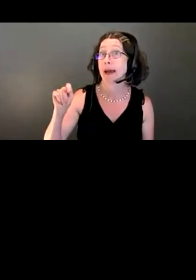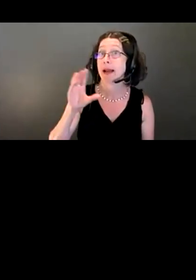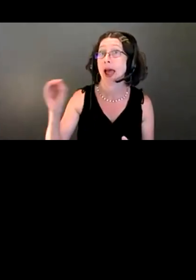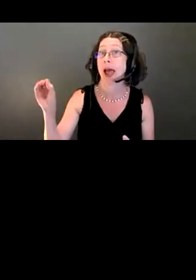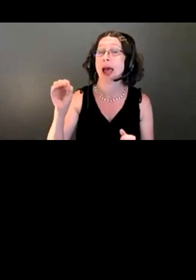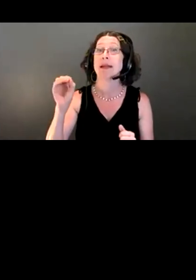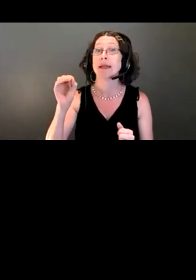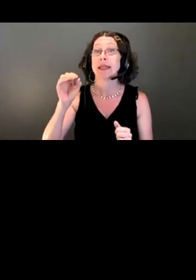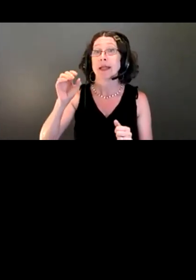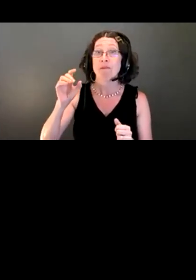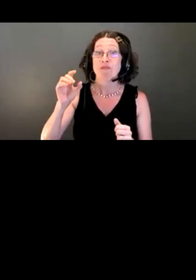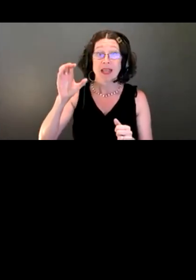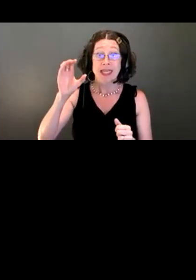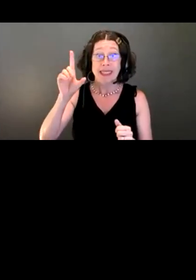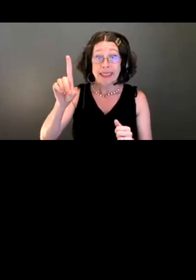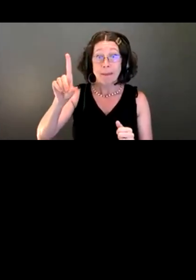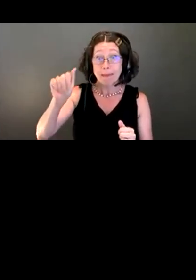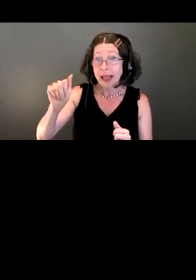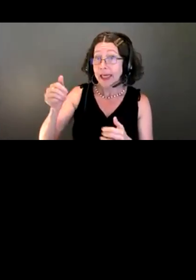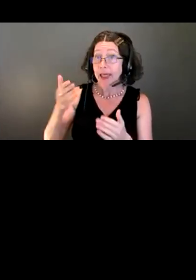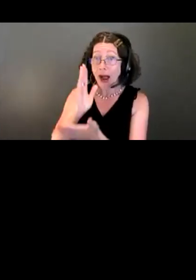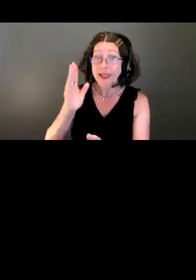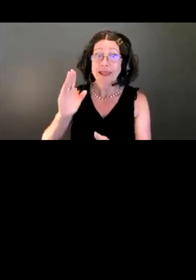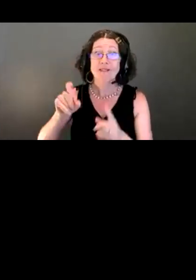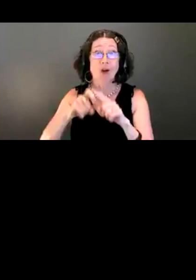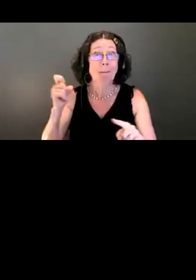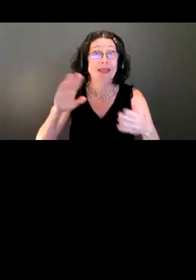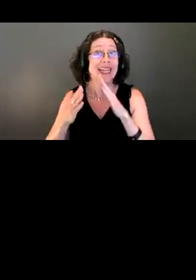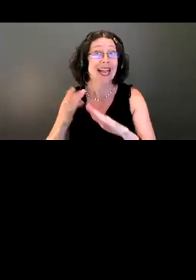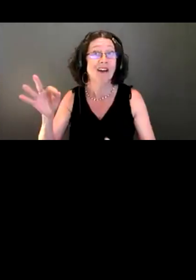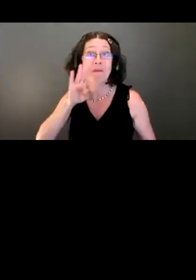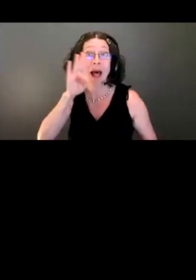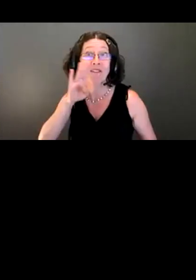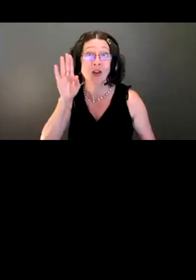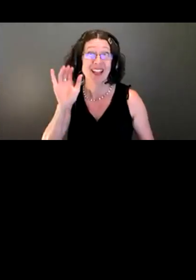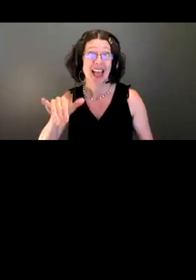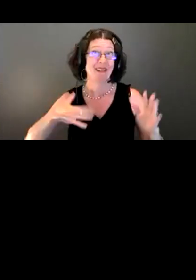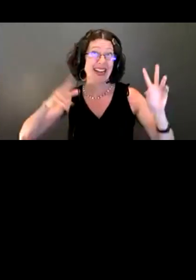VI ciCivil Rights Administrator for the City of Bellevue. It's a mouthful and essentially means I'm watching to make sure